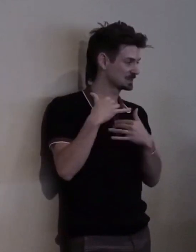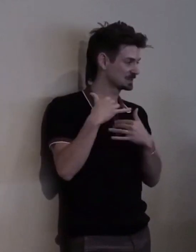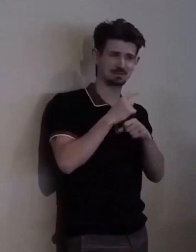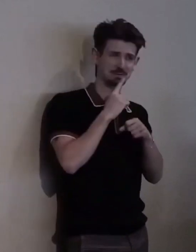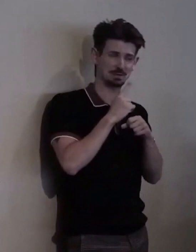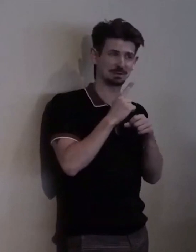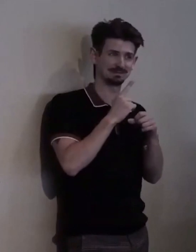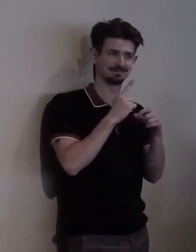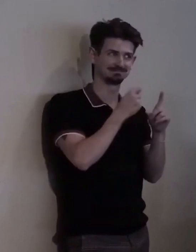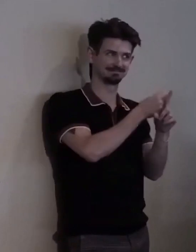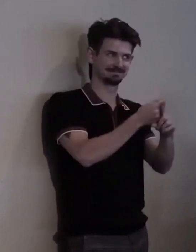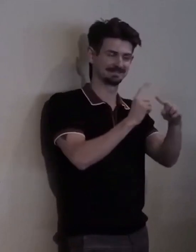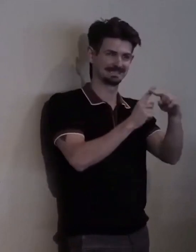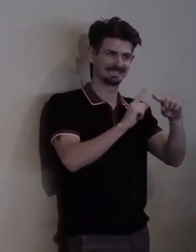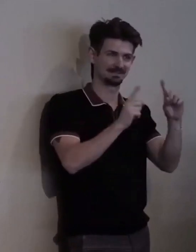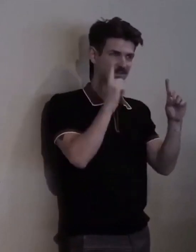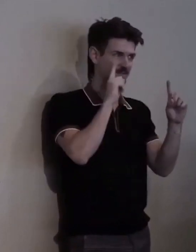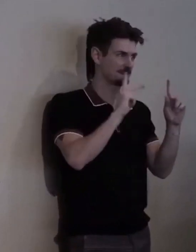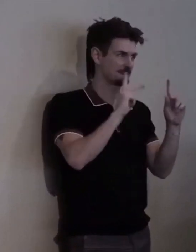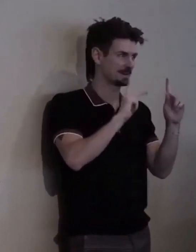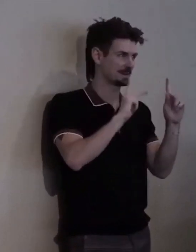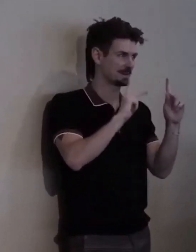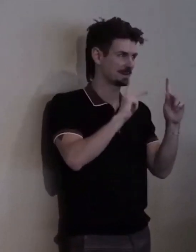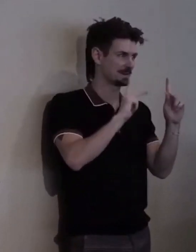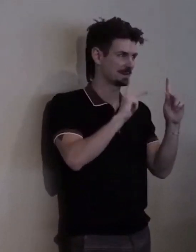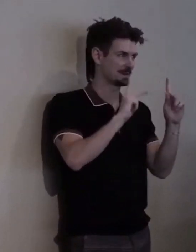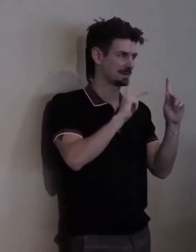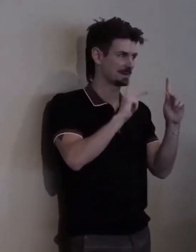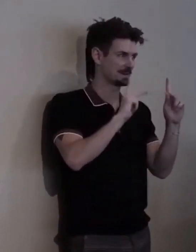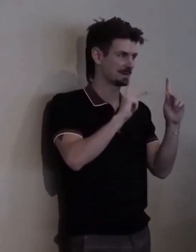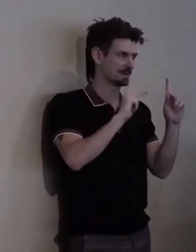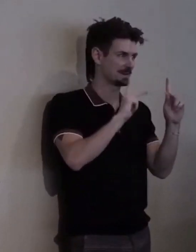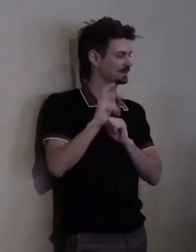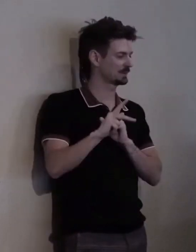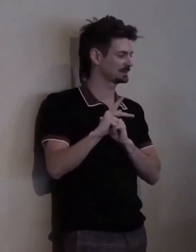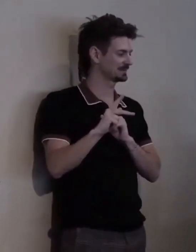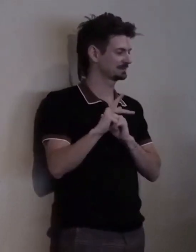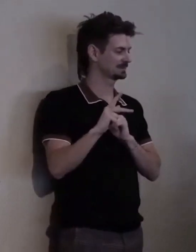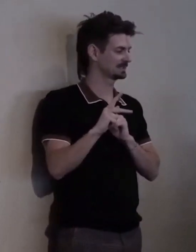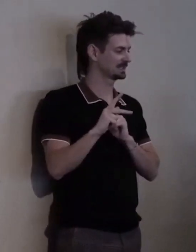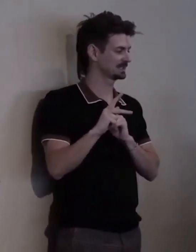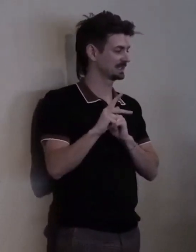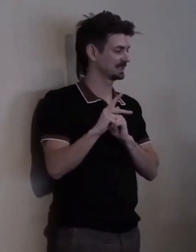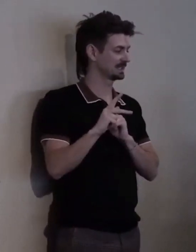She was born with Cerebral Palsy, but that did not stop her.